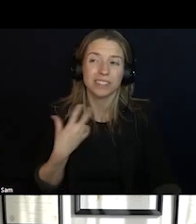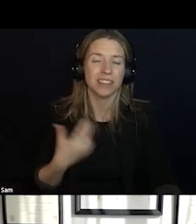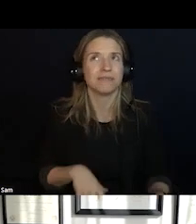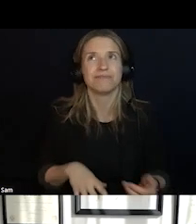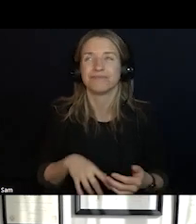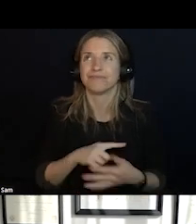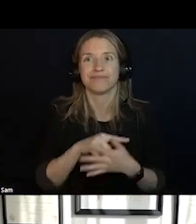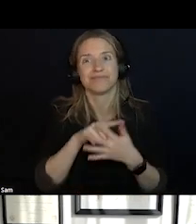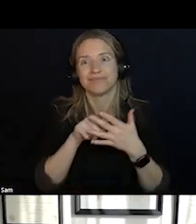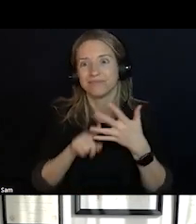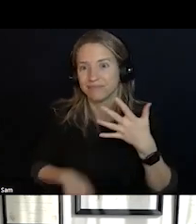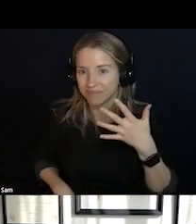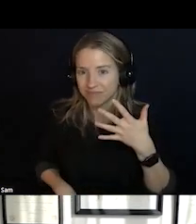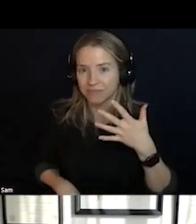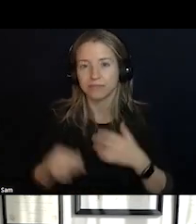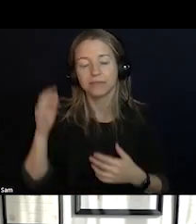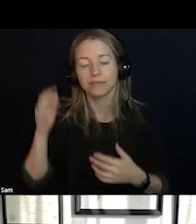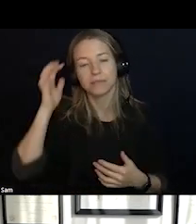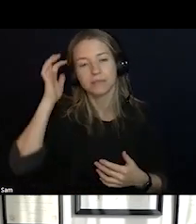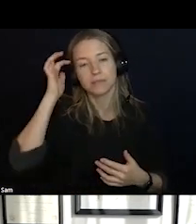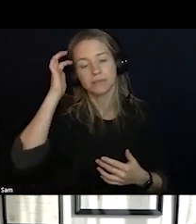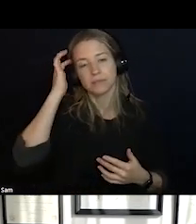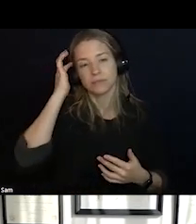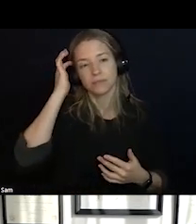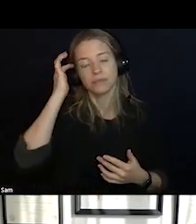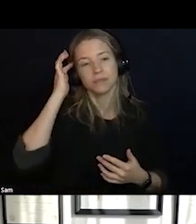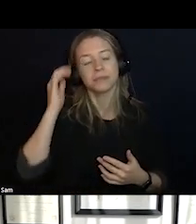I THINK YOU WILL FIND RELEVANT TO WHAT IS HAPPENING TODAY WITH